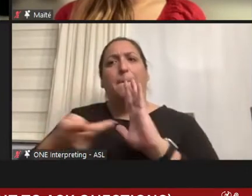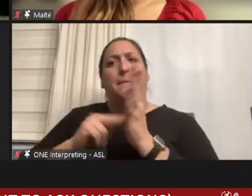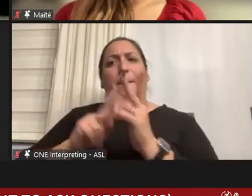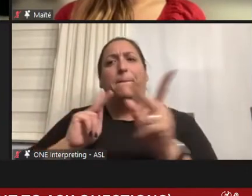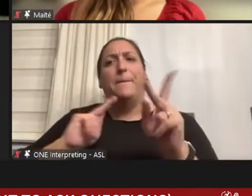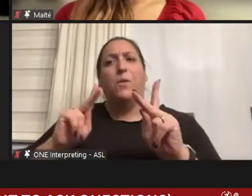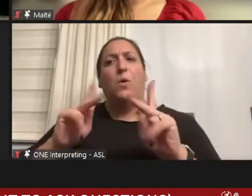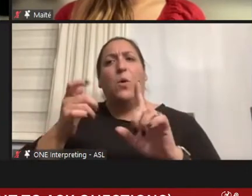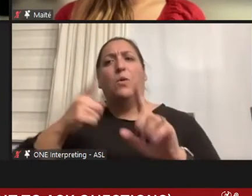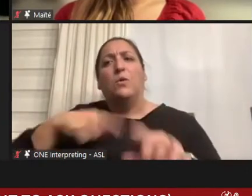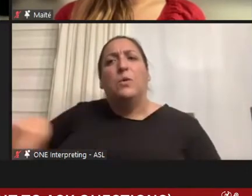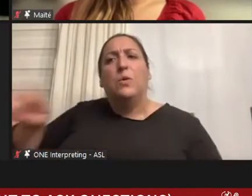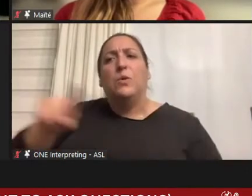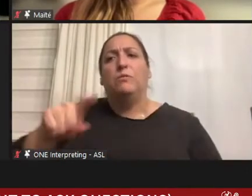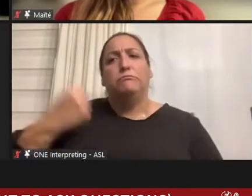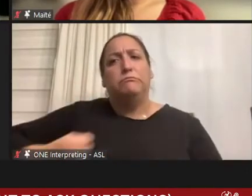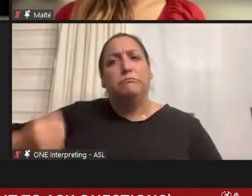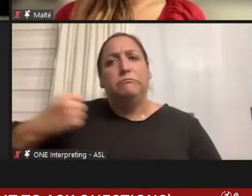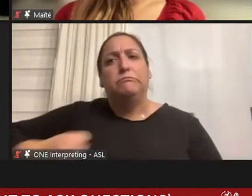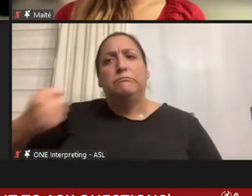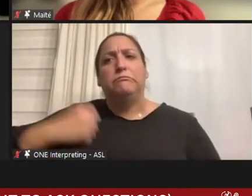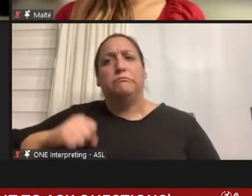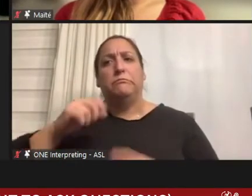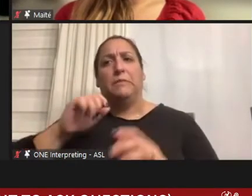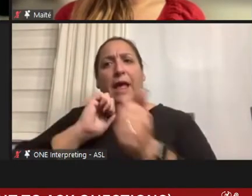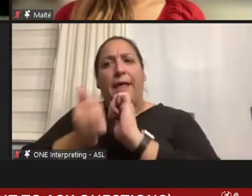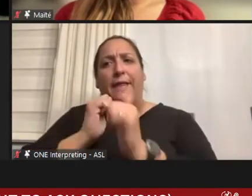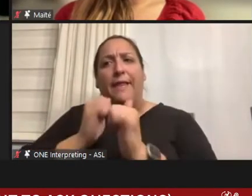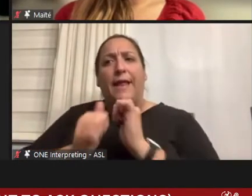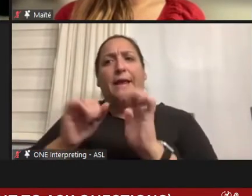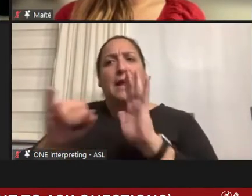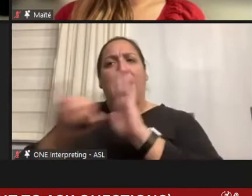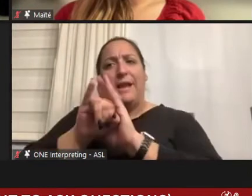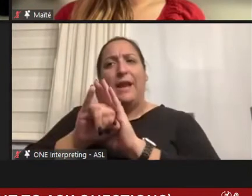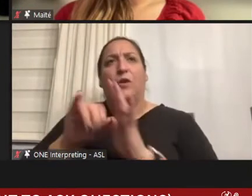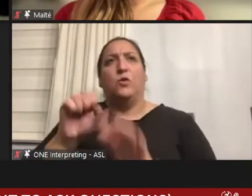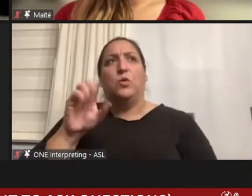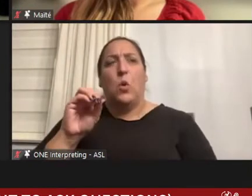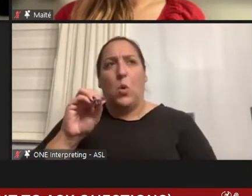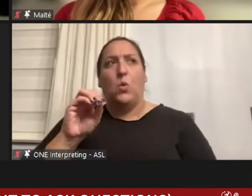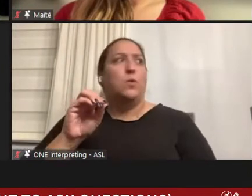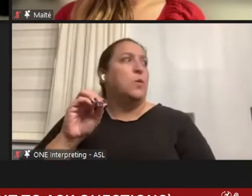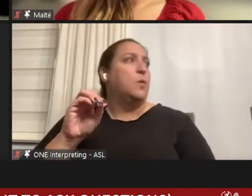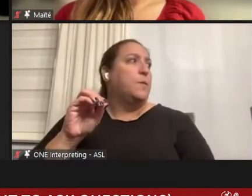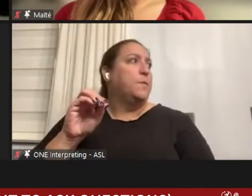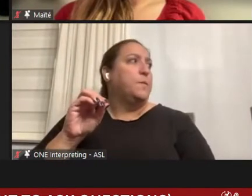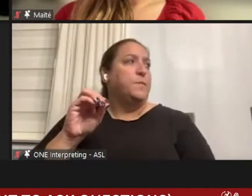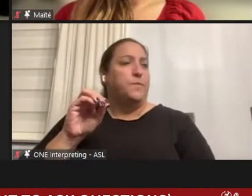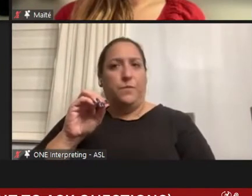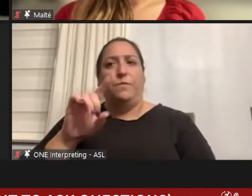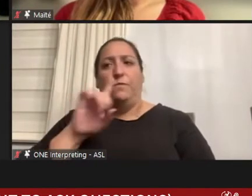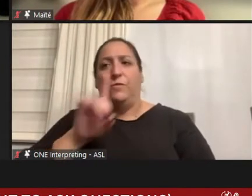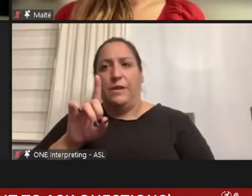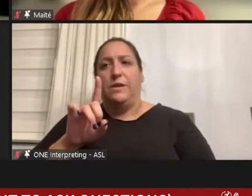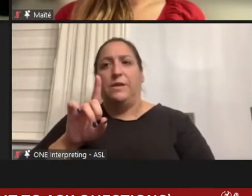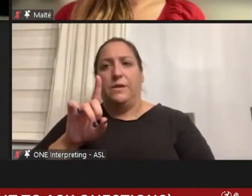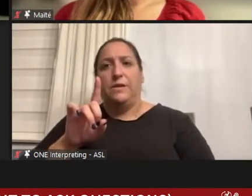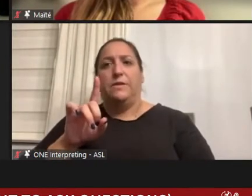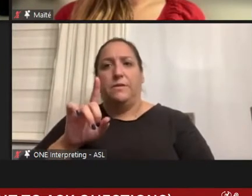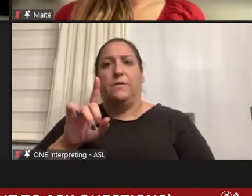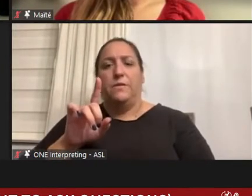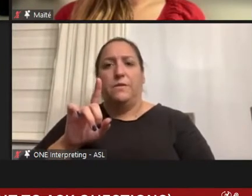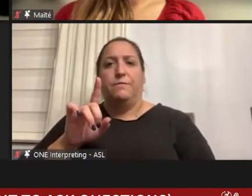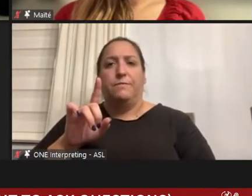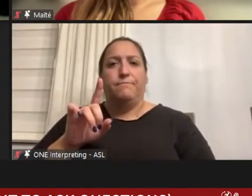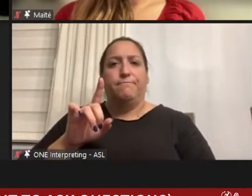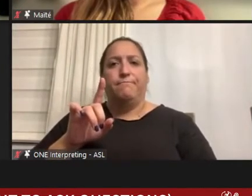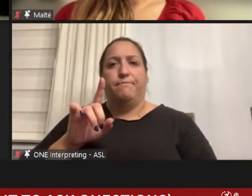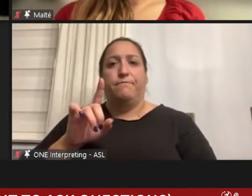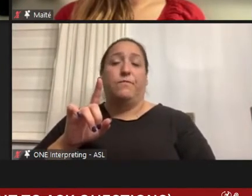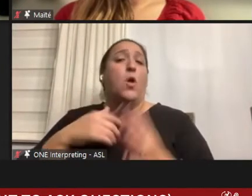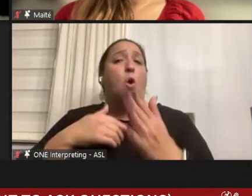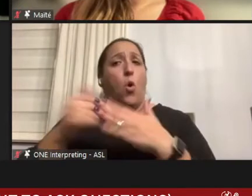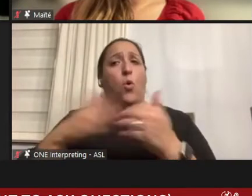peers athletic identities, and you know, were very -- although they probably self identify